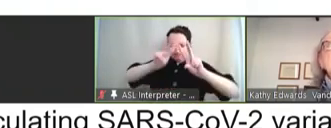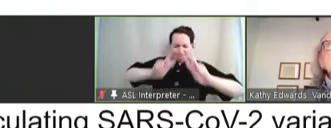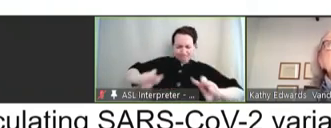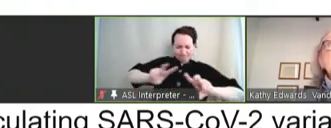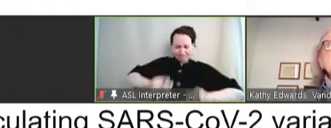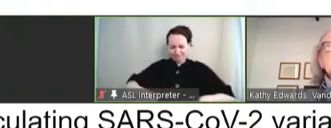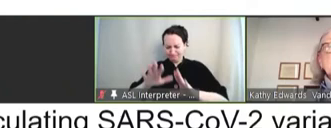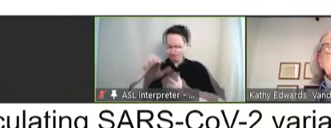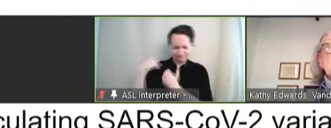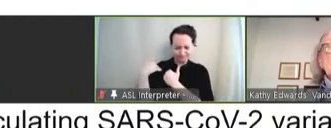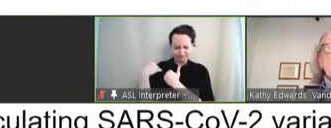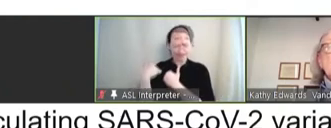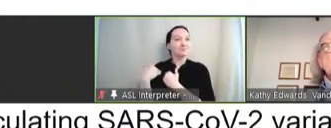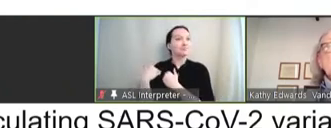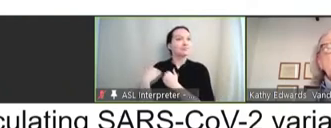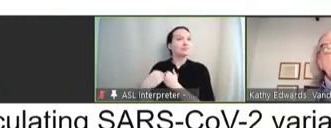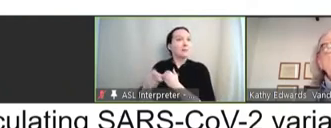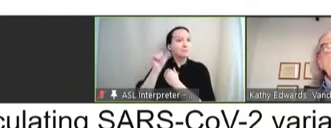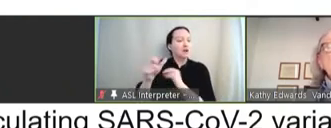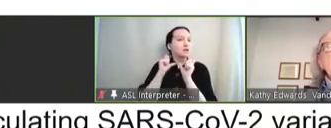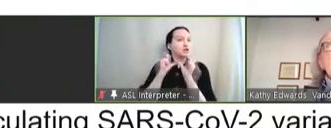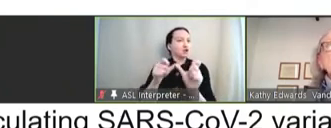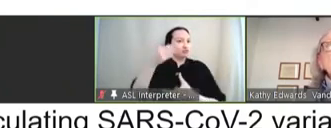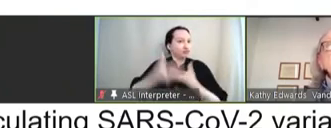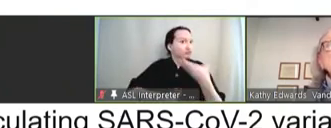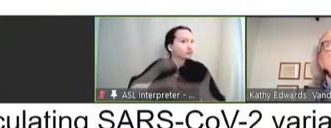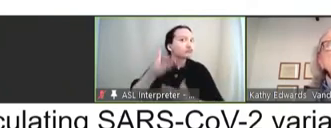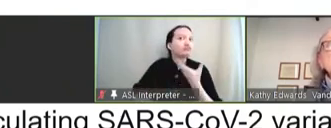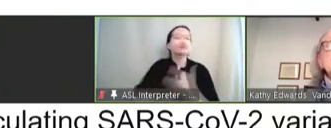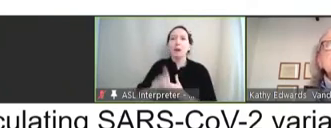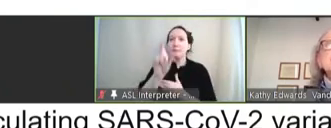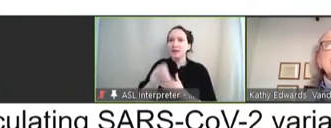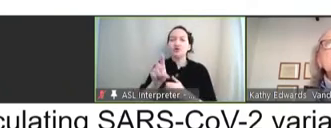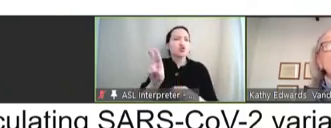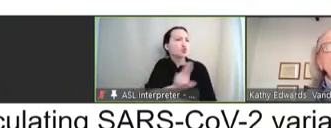And this must continue as we go forward, and we must use this example